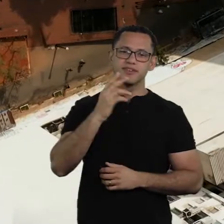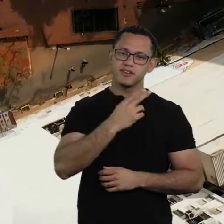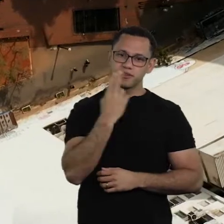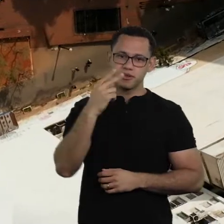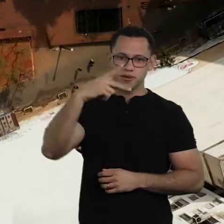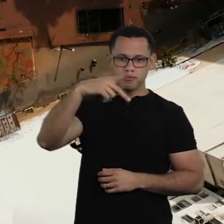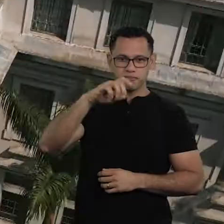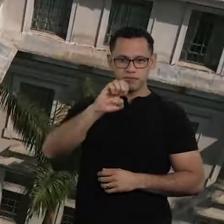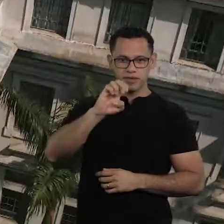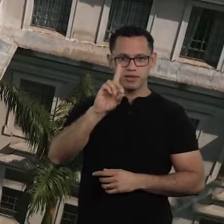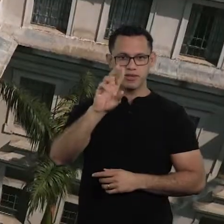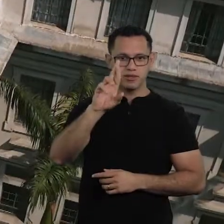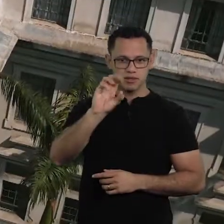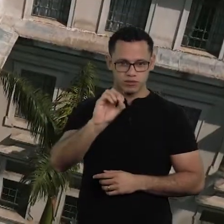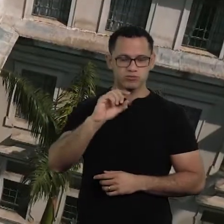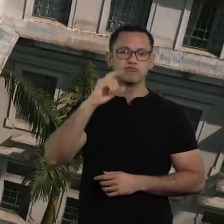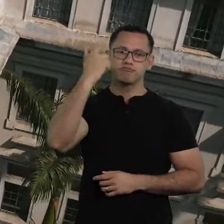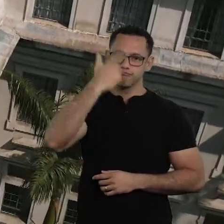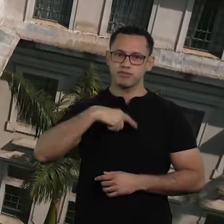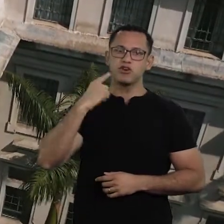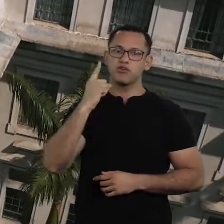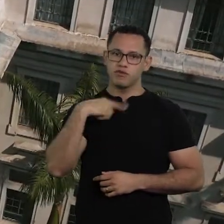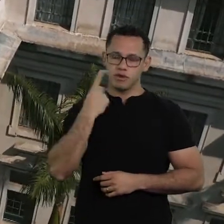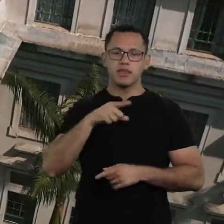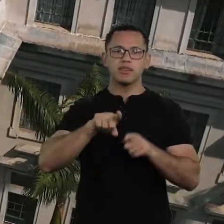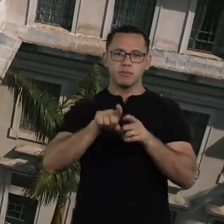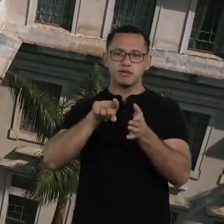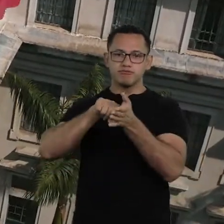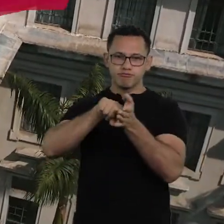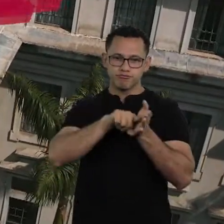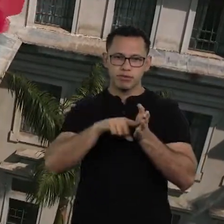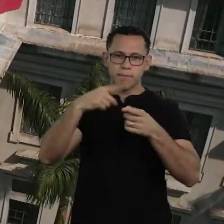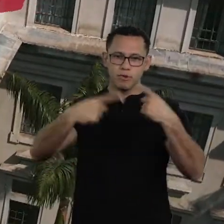Hi, I'm Pedro Abramovay, I'm a lawyer and political scientist,